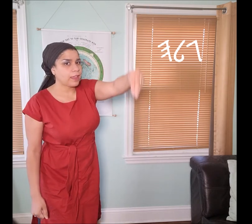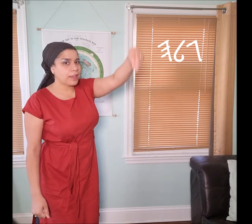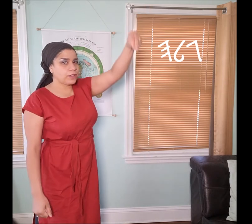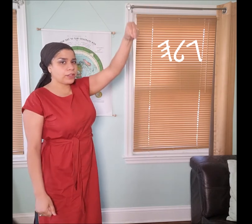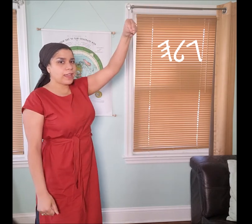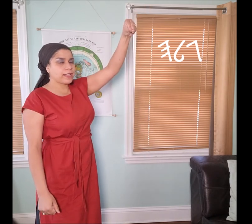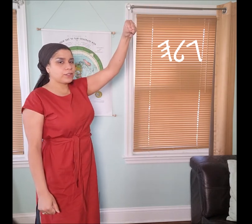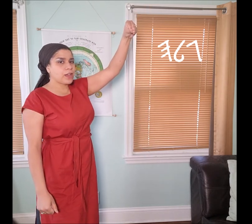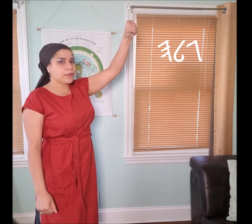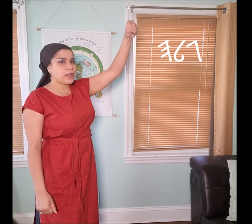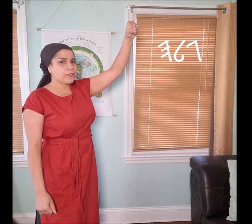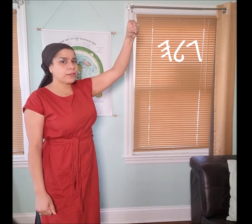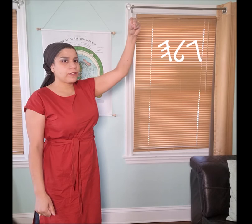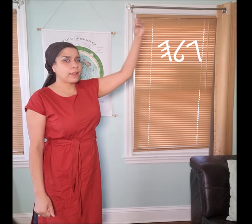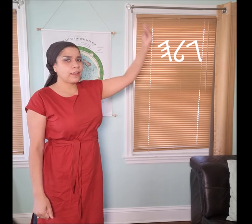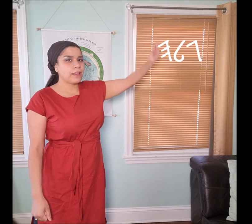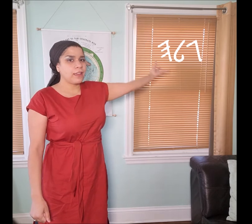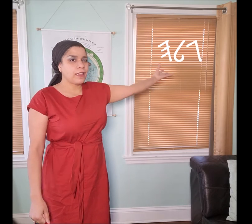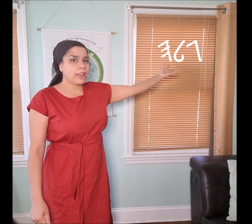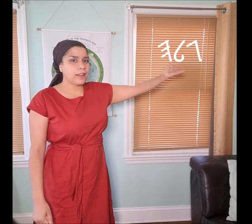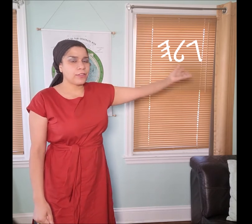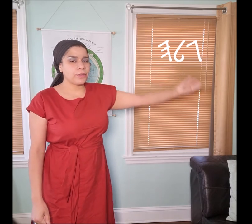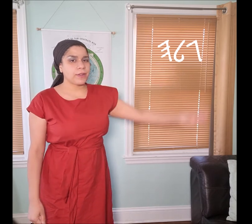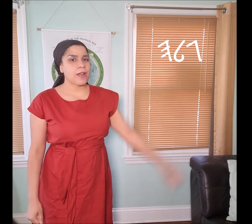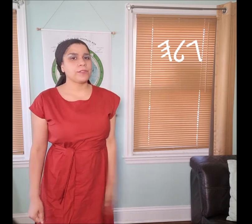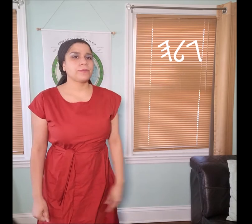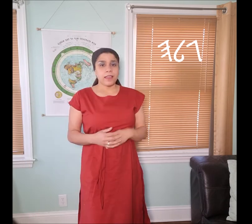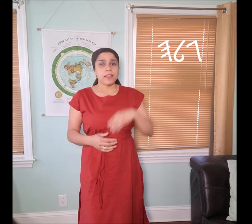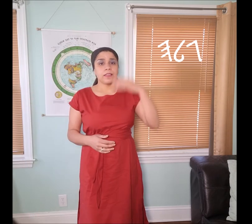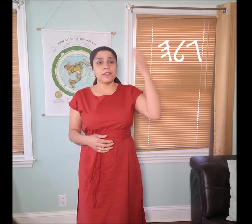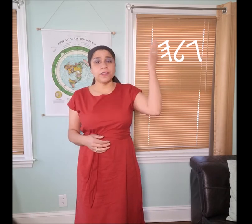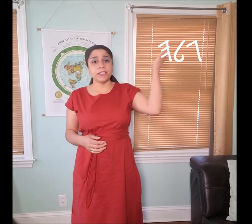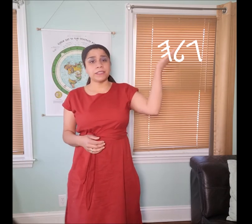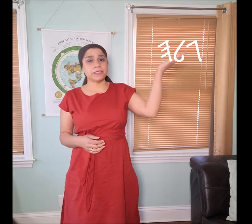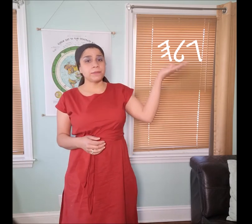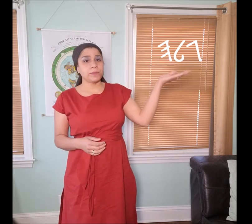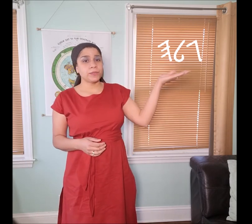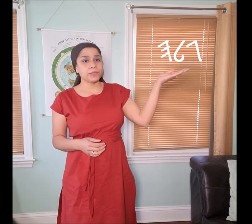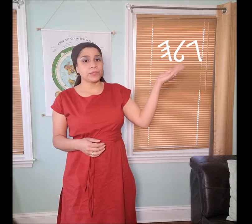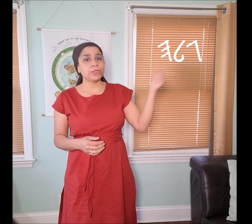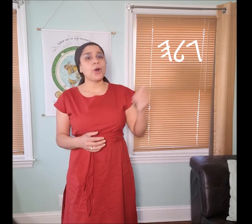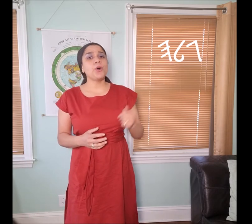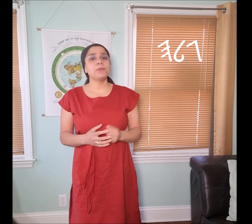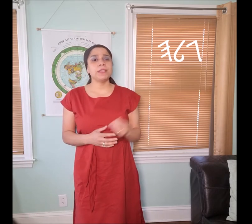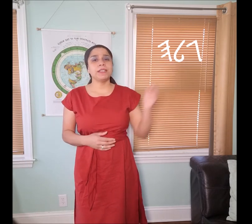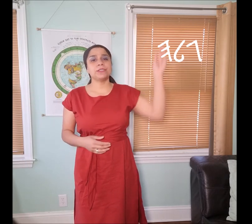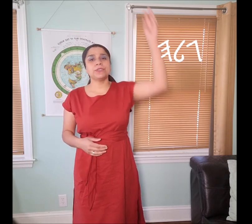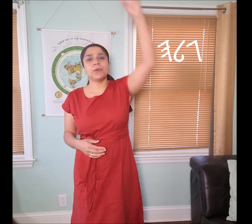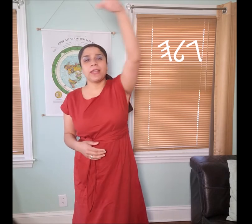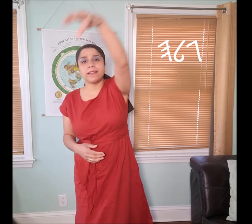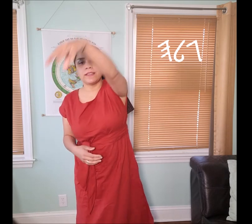and it looked like I took off a cover and I threw it out. These symbols told me to go like this.